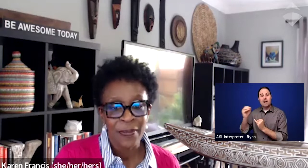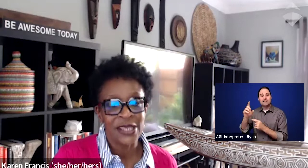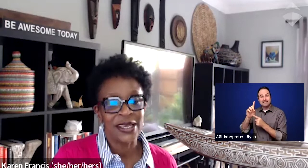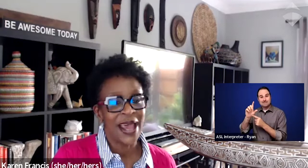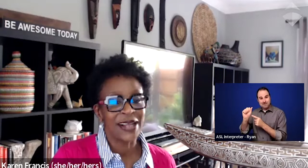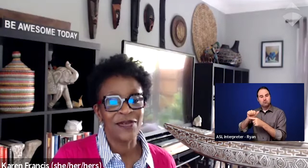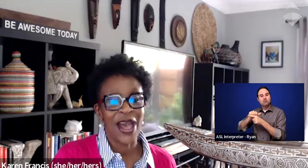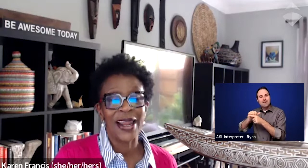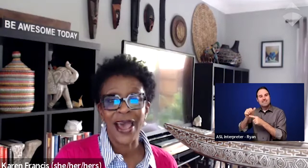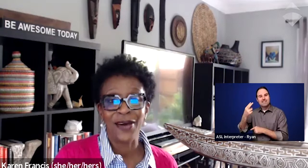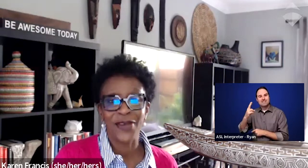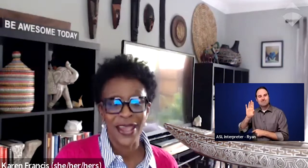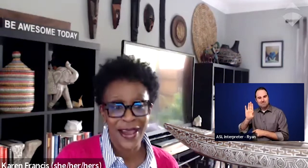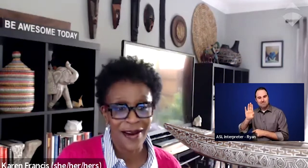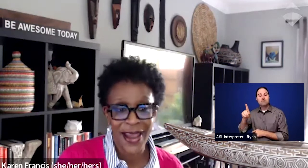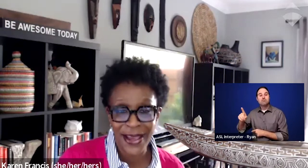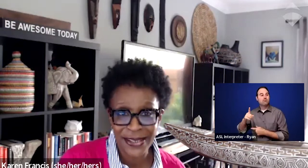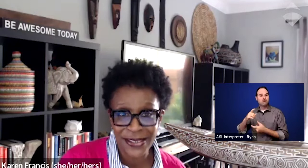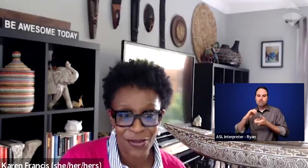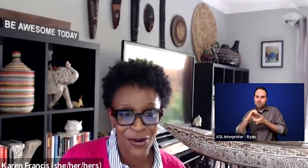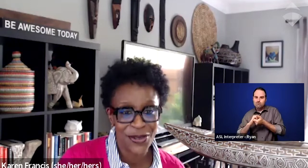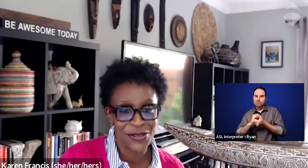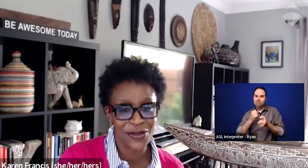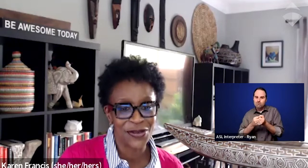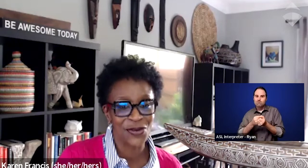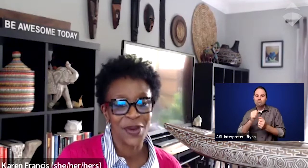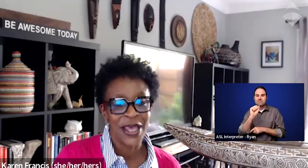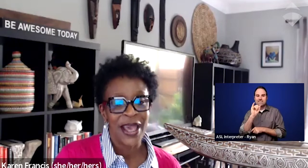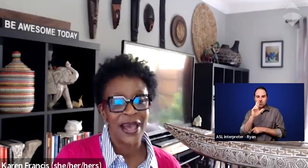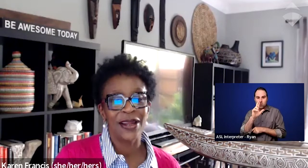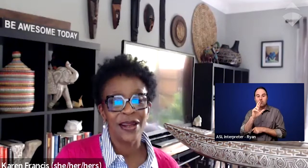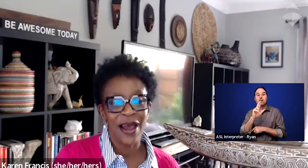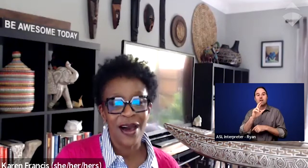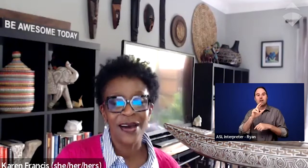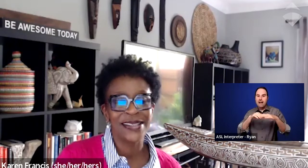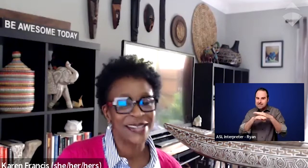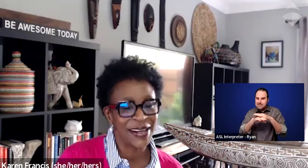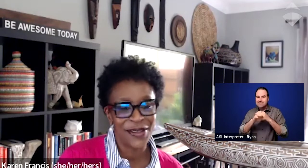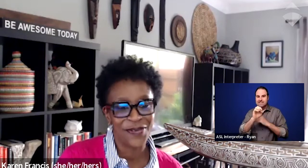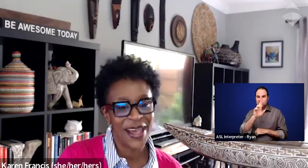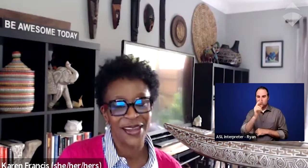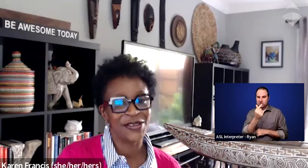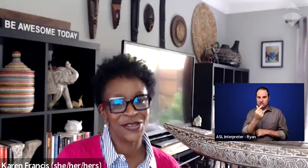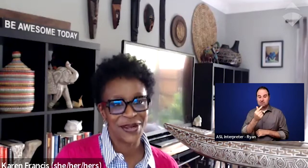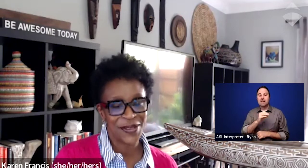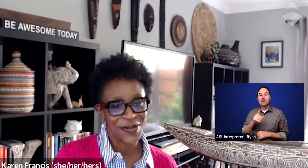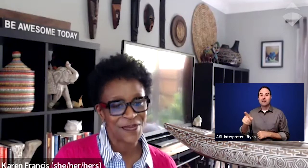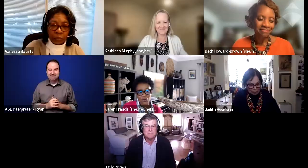is an active ally of AIR ACCESS Employee Resource Group, and a longstanding fan of Judith.